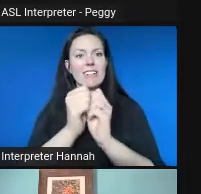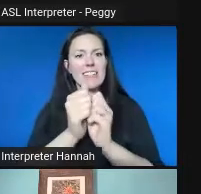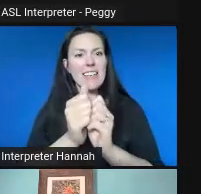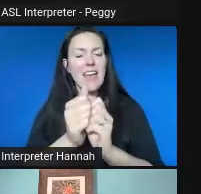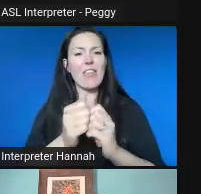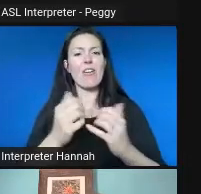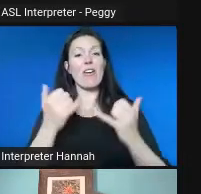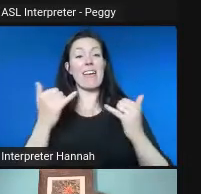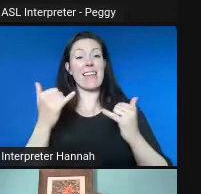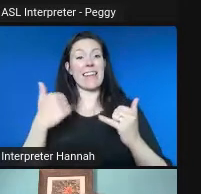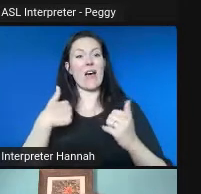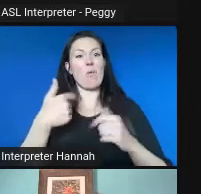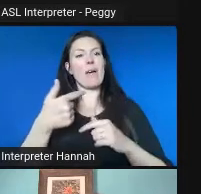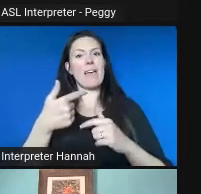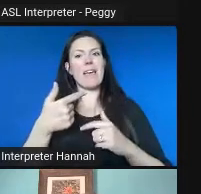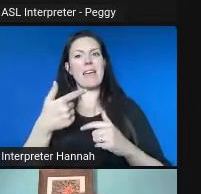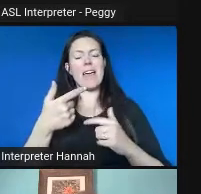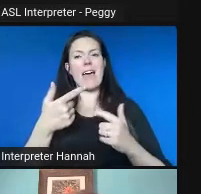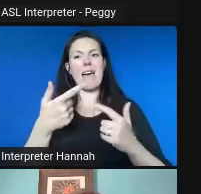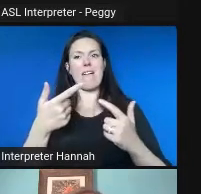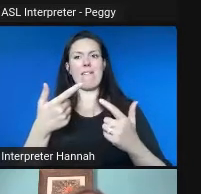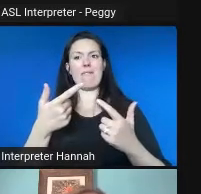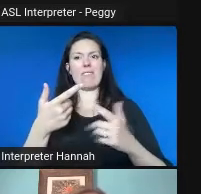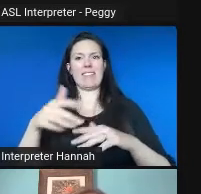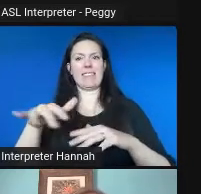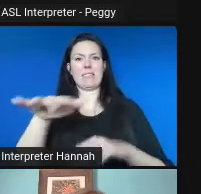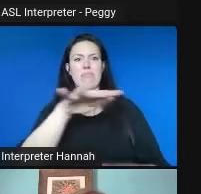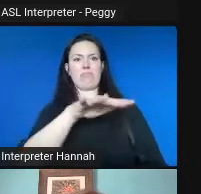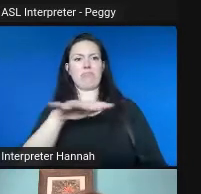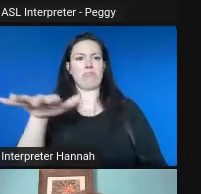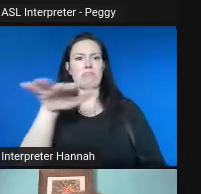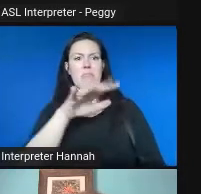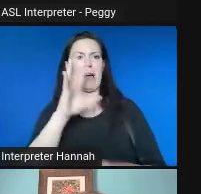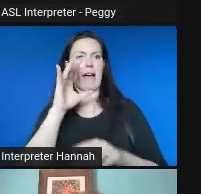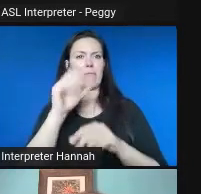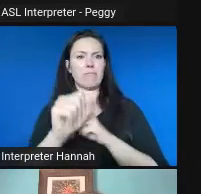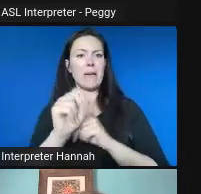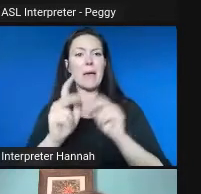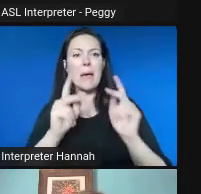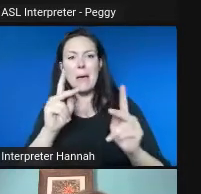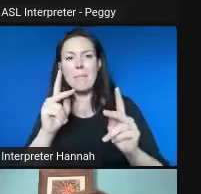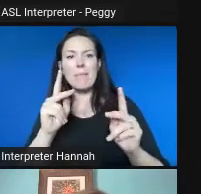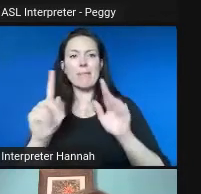you know, people would take photos with. As Michele mentioned, you know, sparked interest from